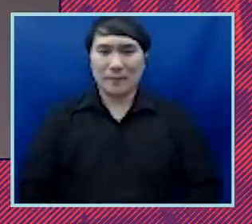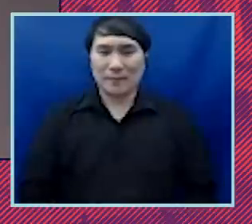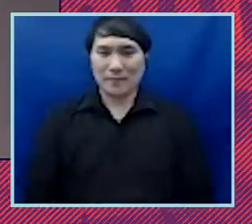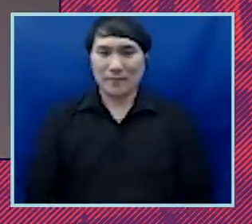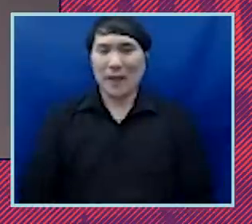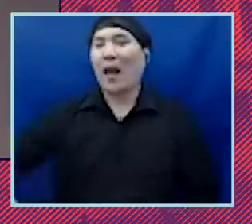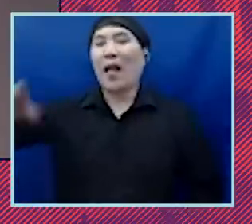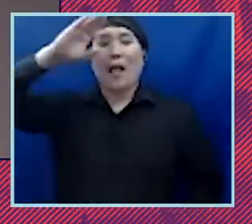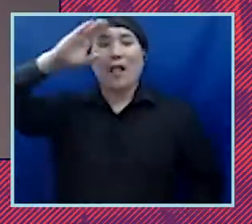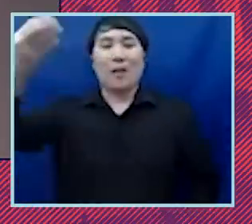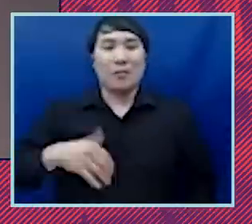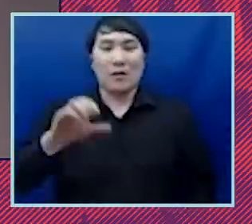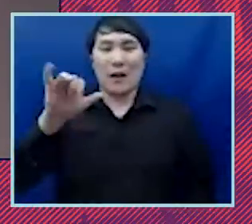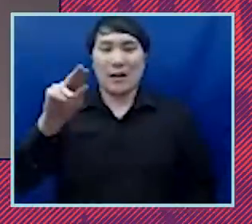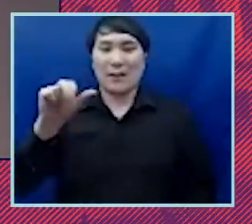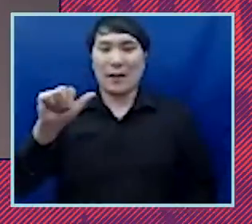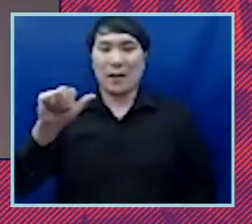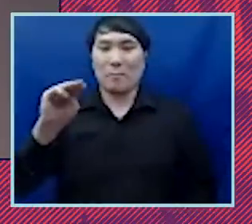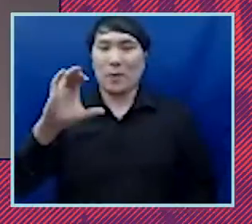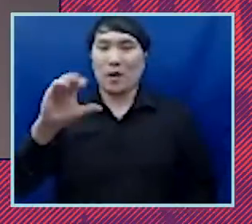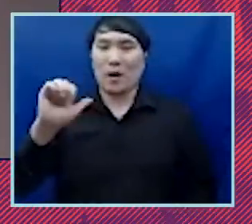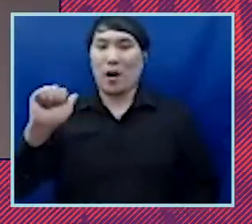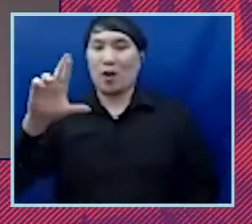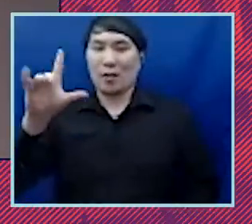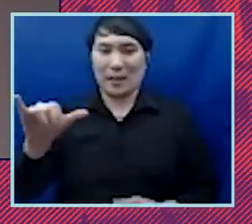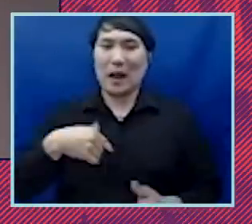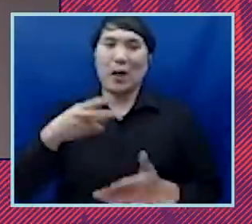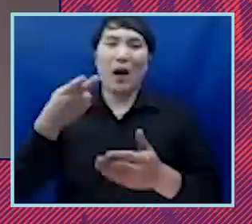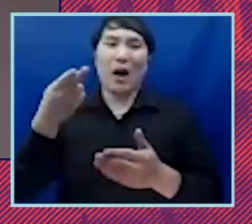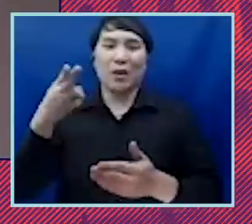hello my name is ayanna mccarley and i'm an undergraduate student at nyu